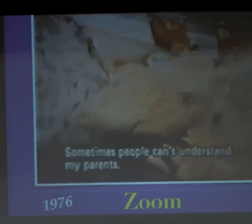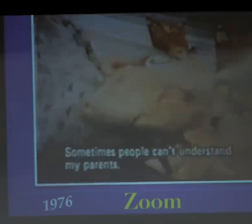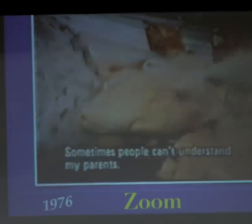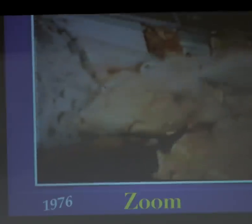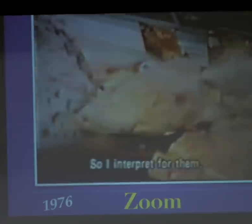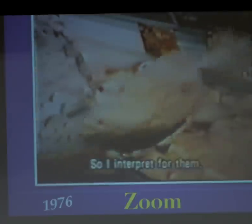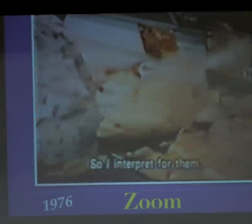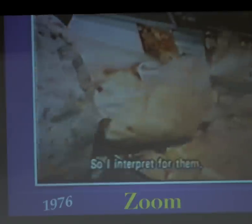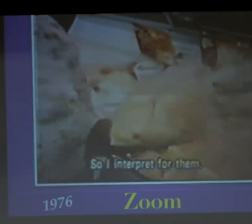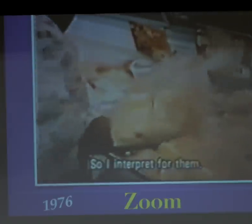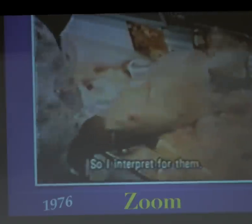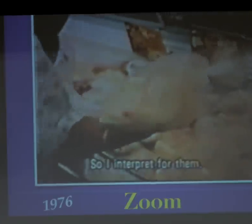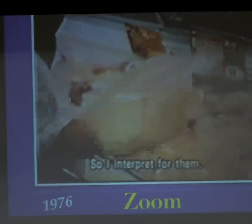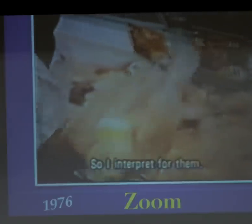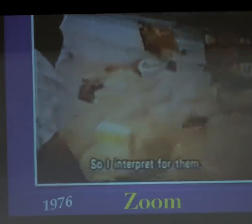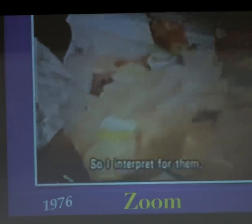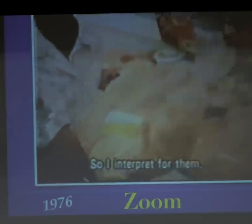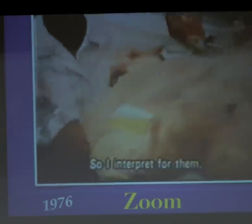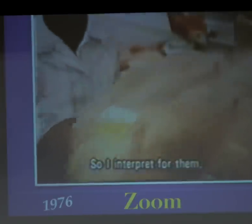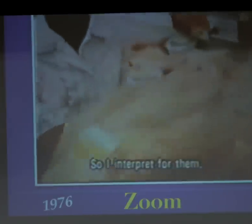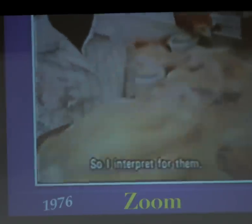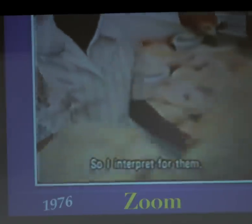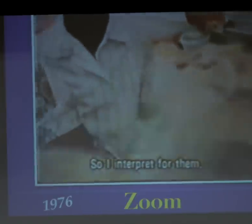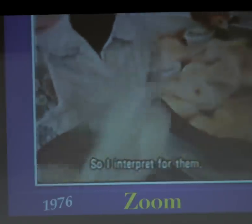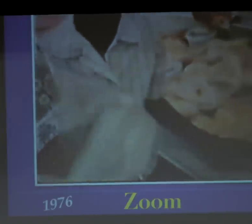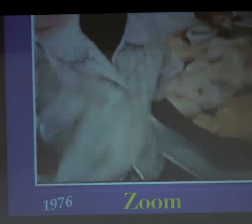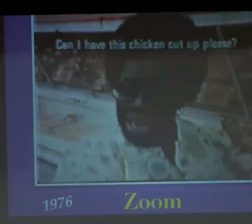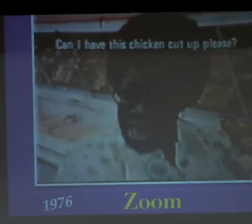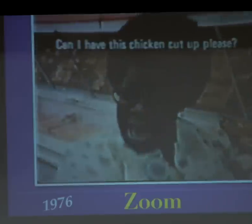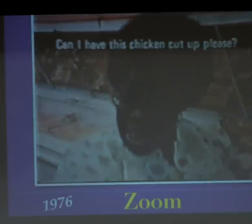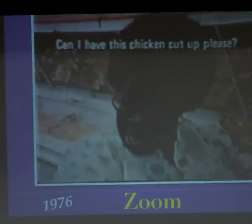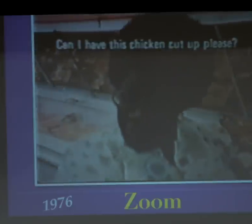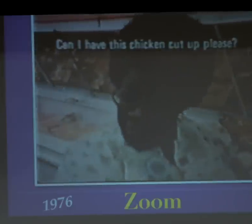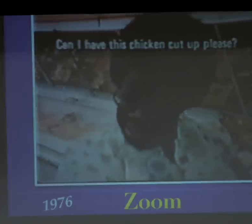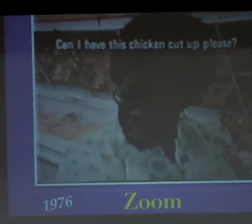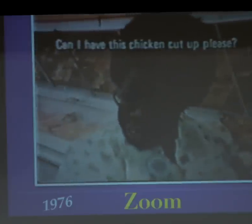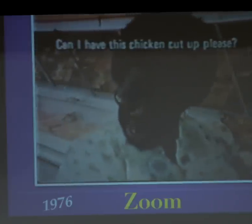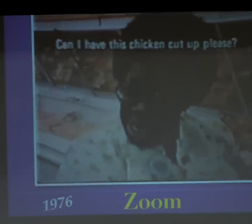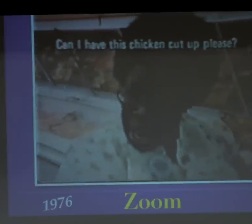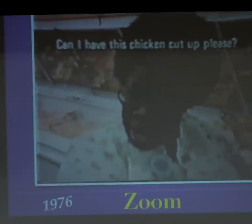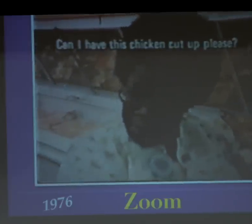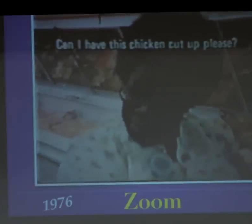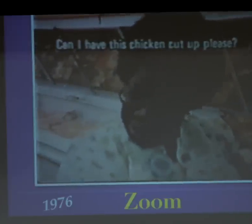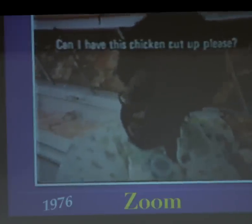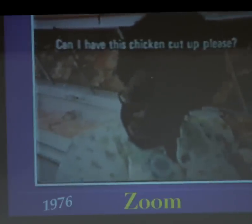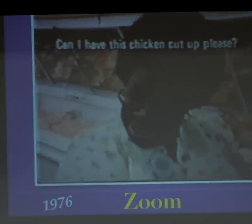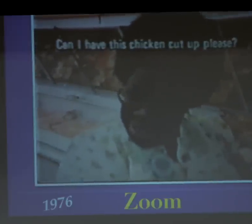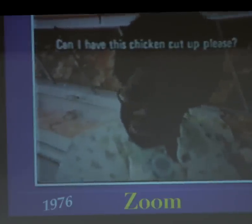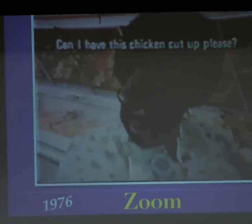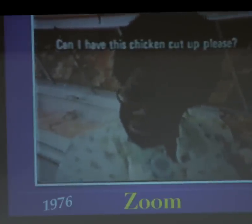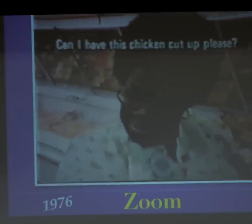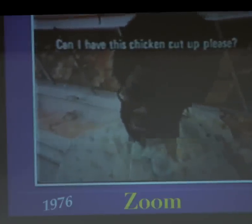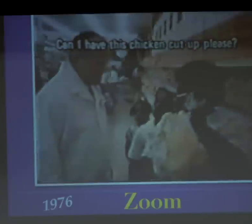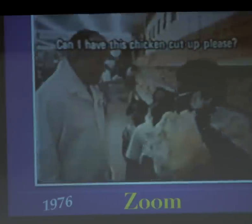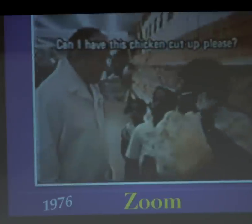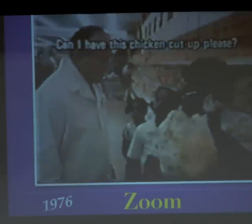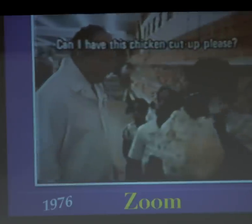So I have to interpret for them. Can I have the chicken cut up?